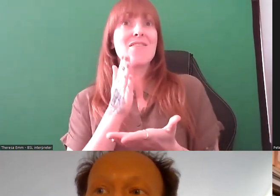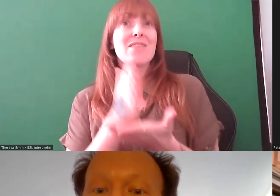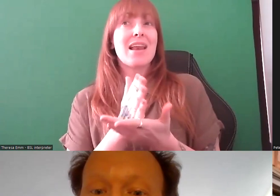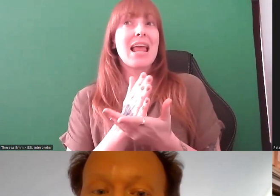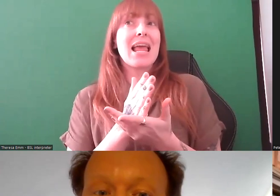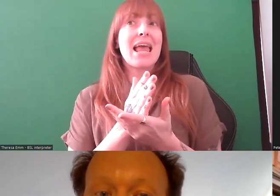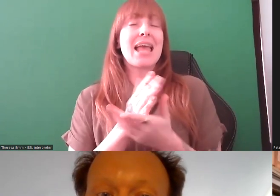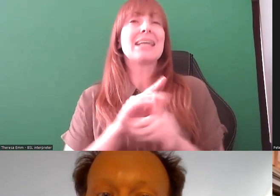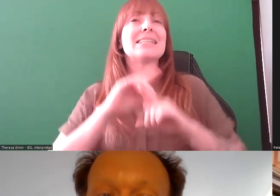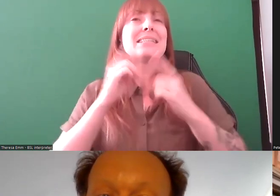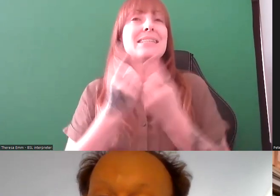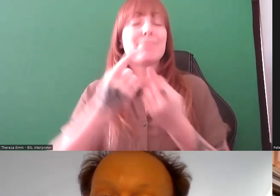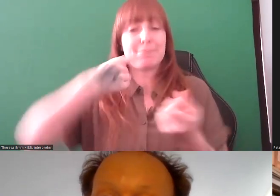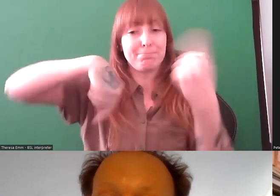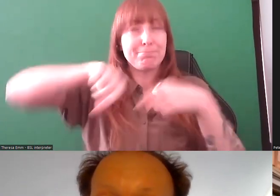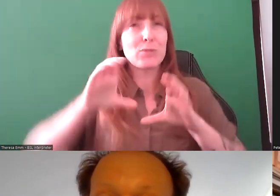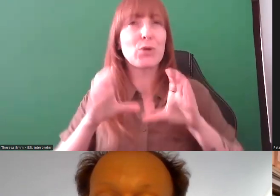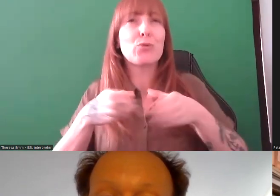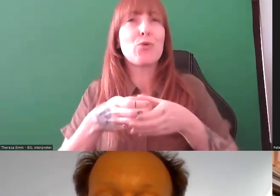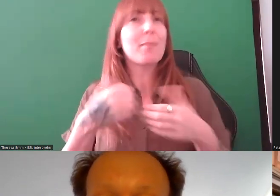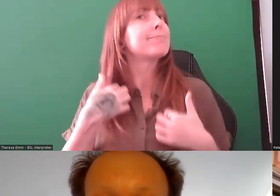group members are really keen on making happen and something we would really be up for doing